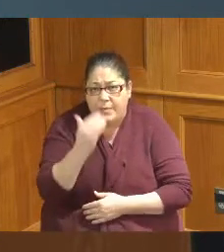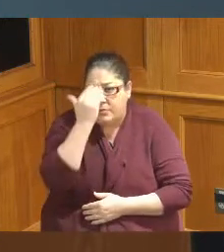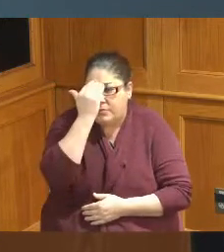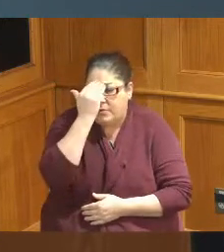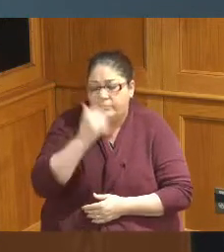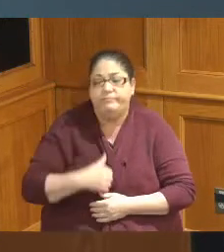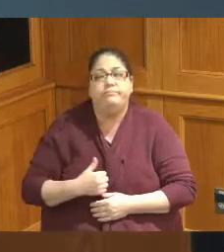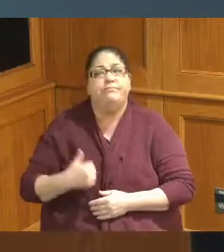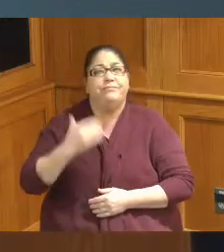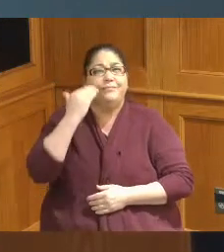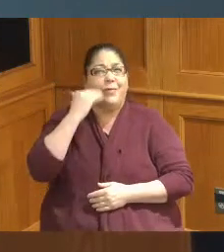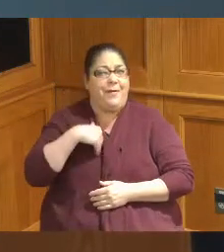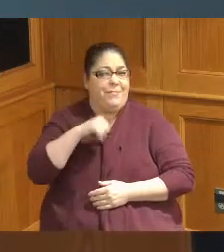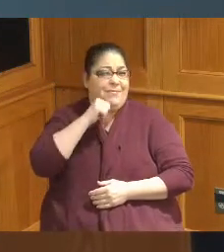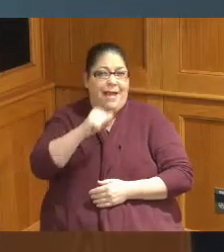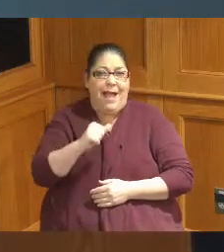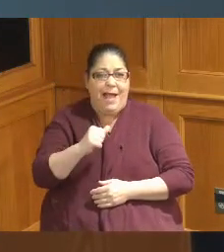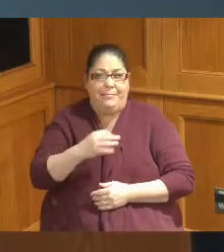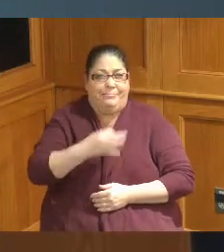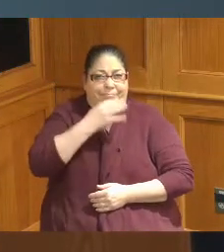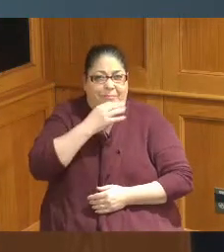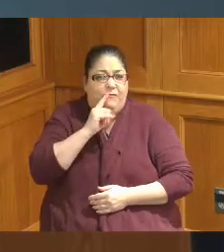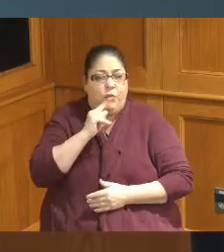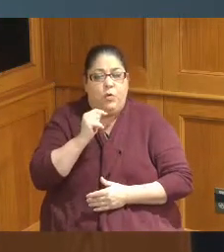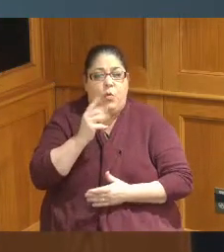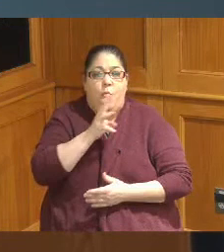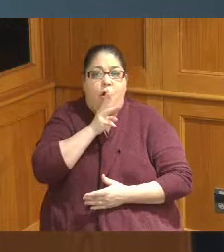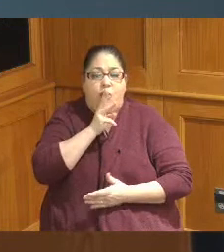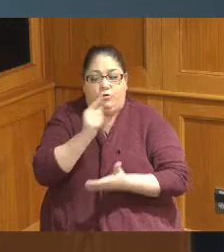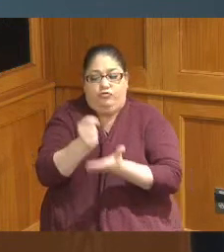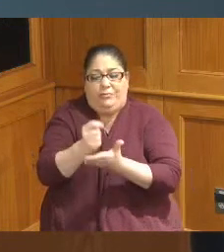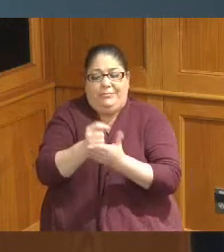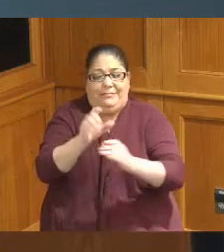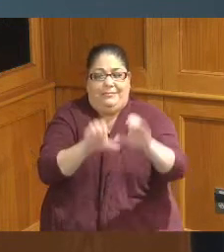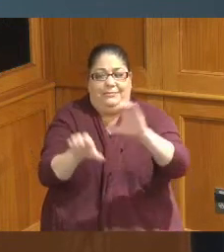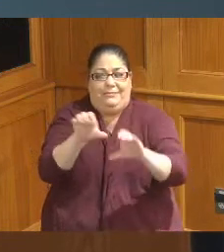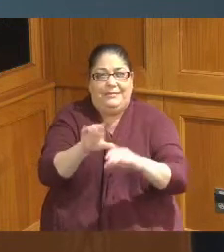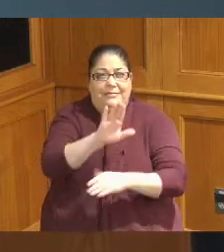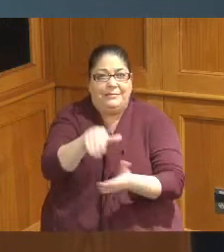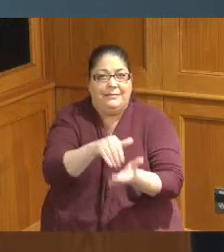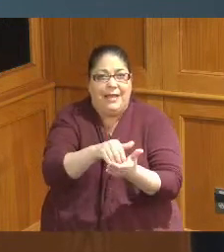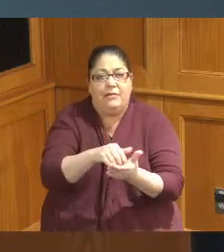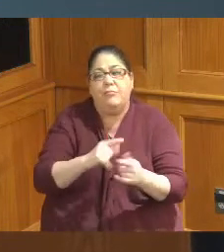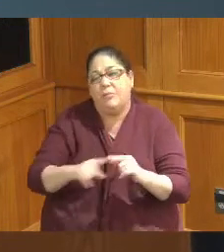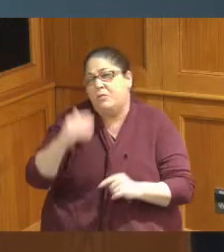an expert on treatment centers but I was just looking at we have Nick Crossley who comes in